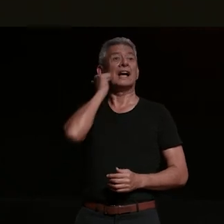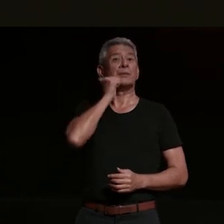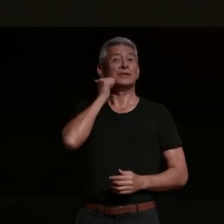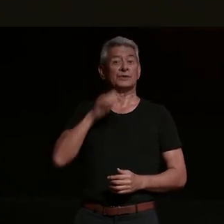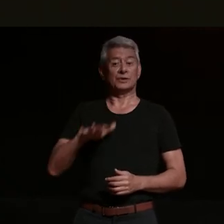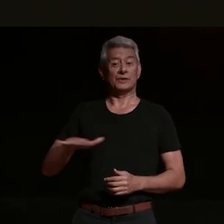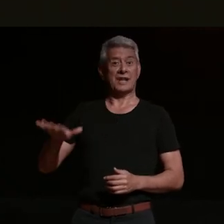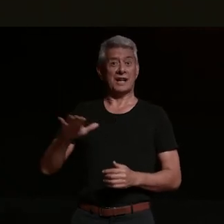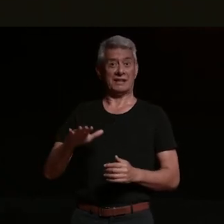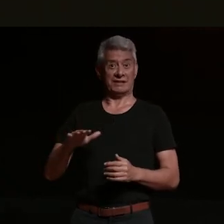my name is navi kharan